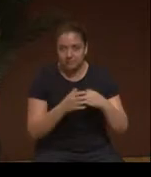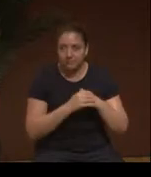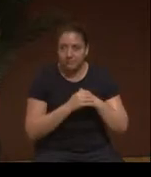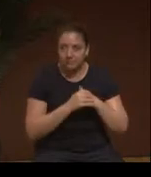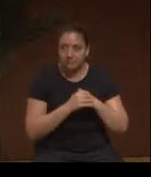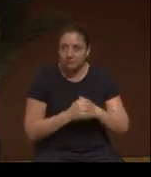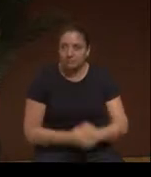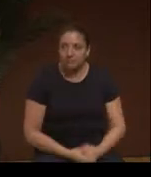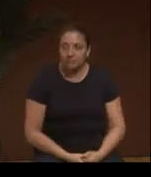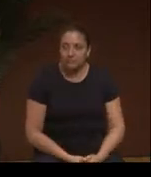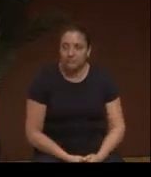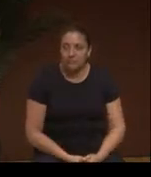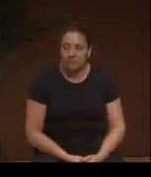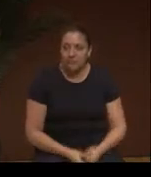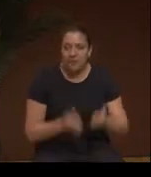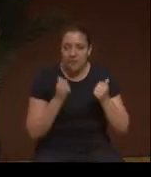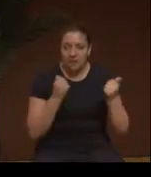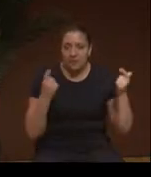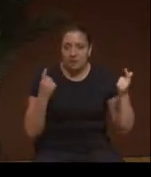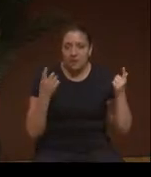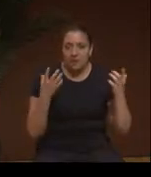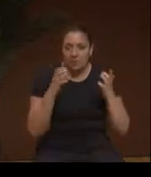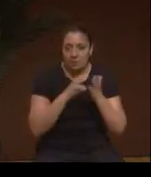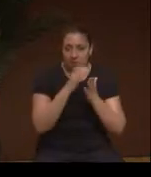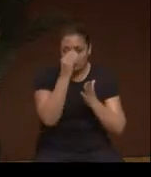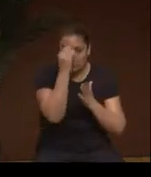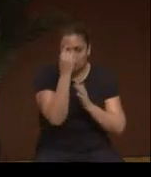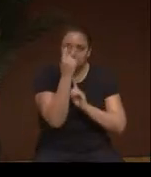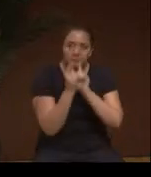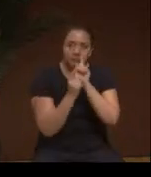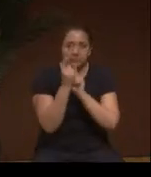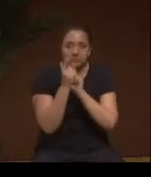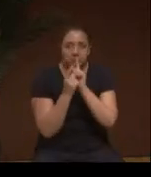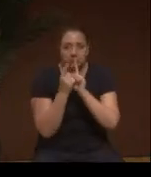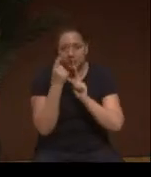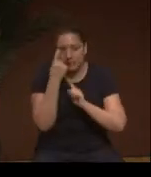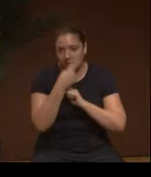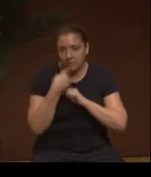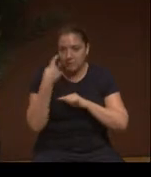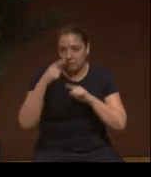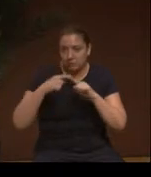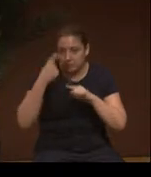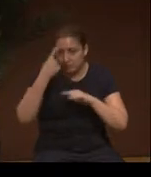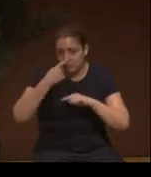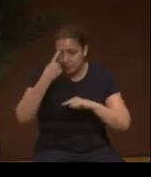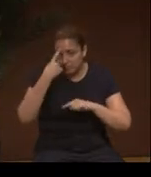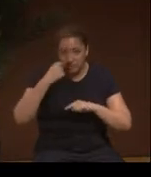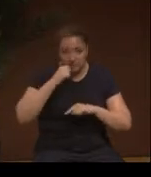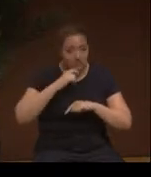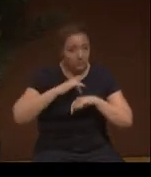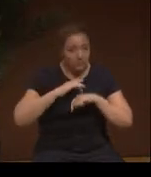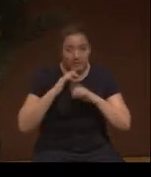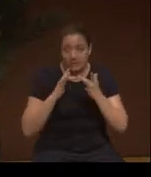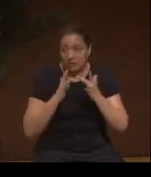that anyone that wants to learn face to face, because we won't do it over the Internet, we're here.